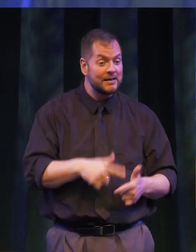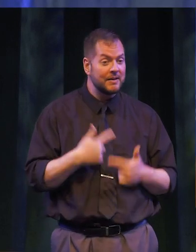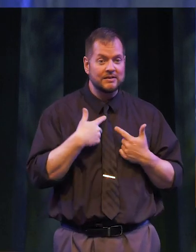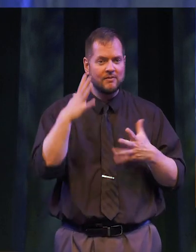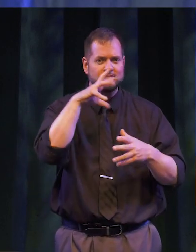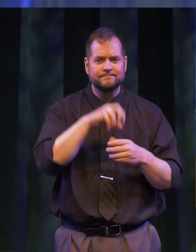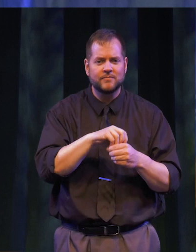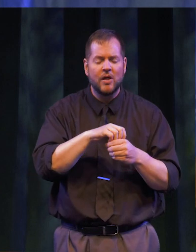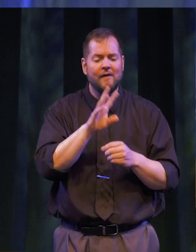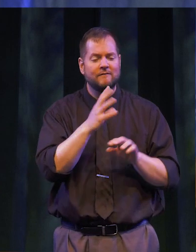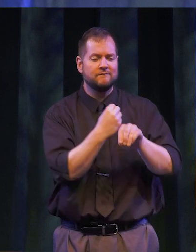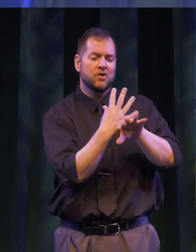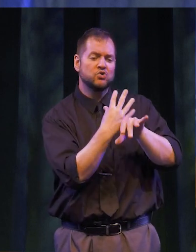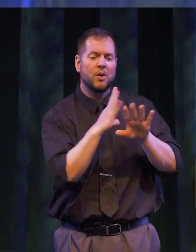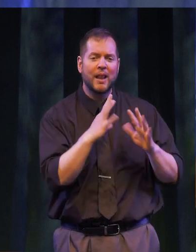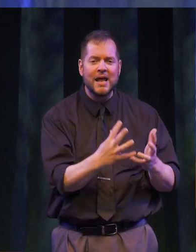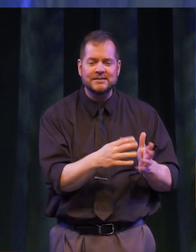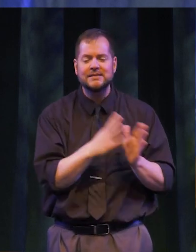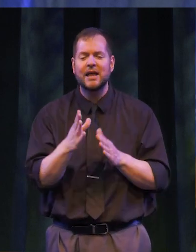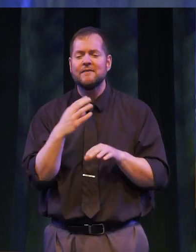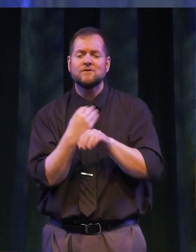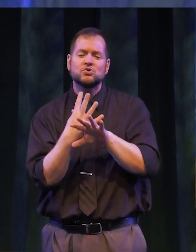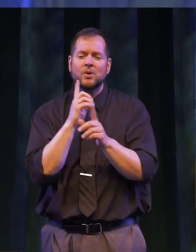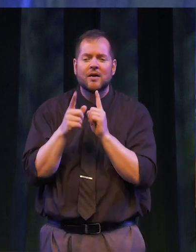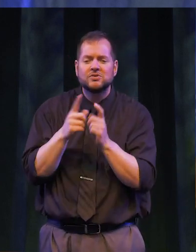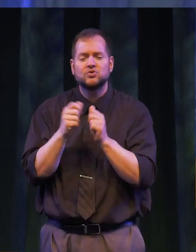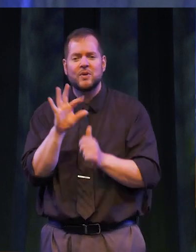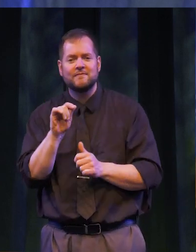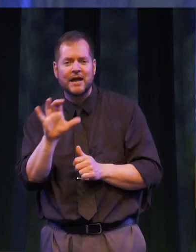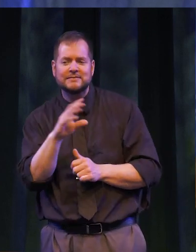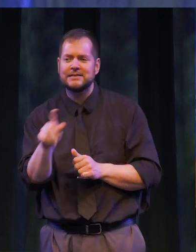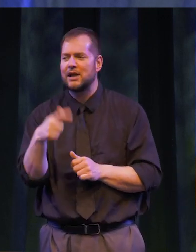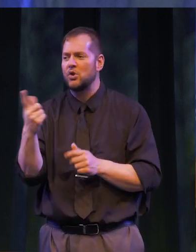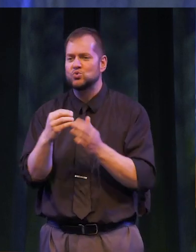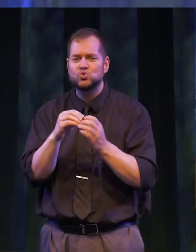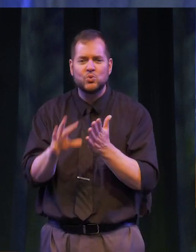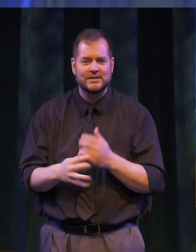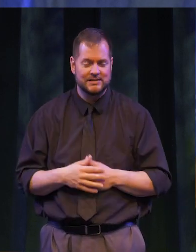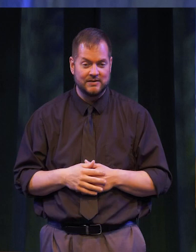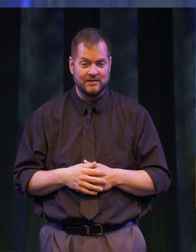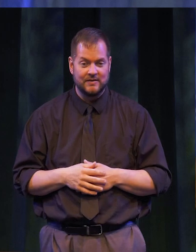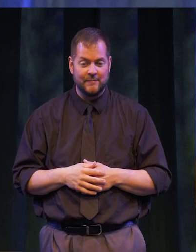became filled with virtual classes and virtual conversations with faculty and fellow students.